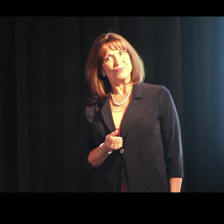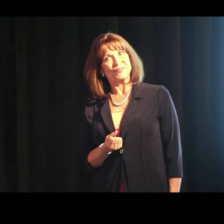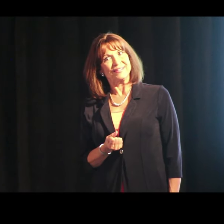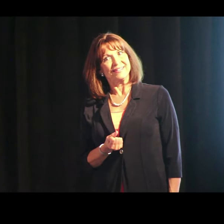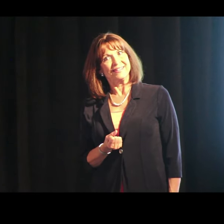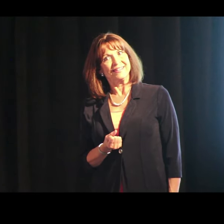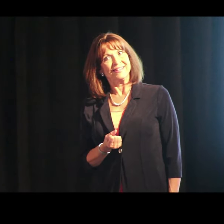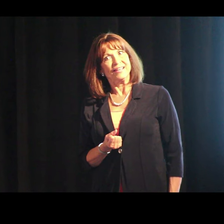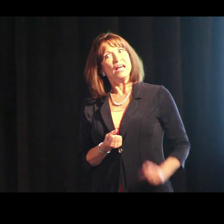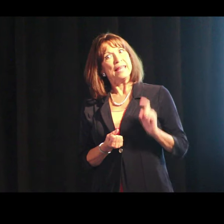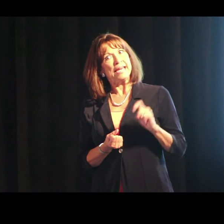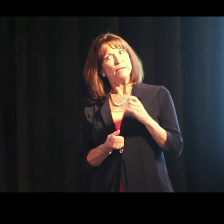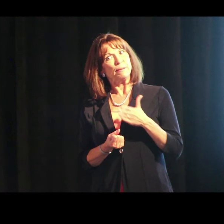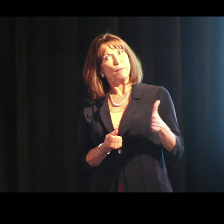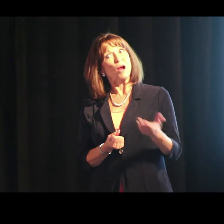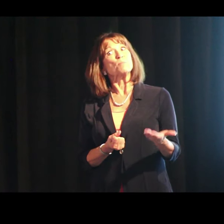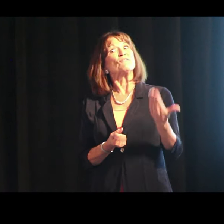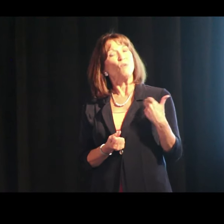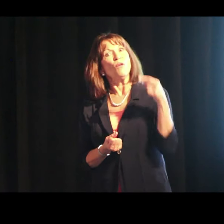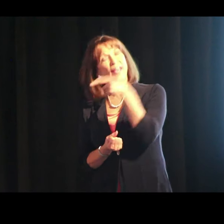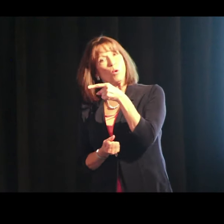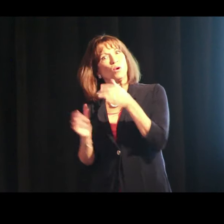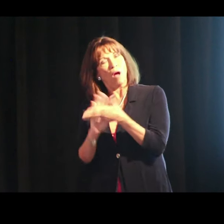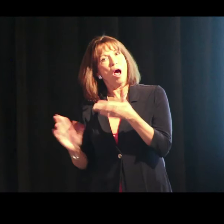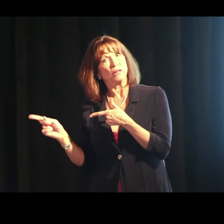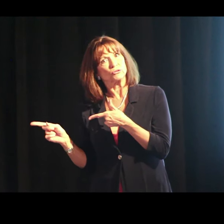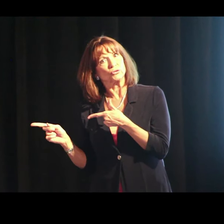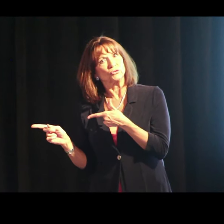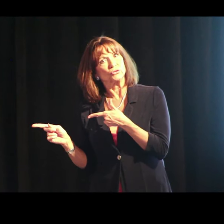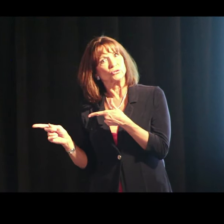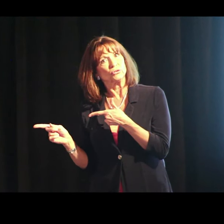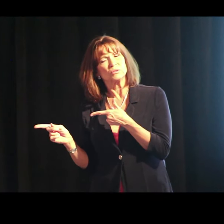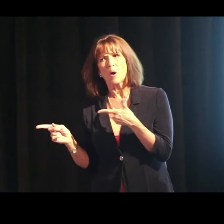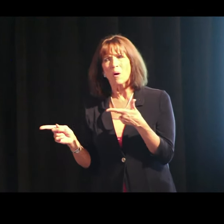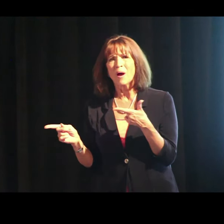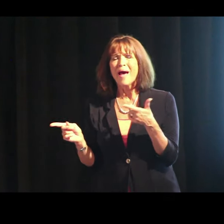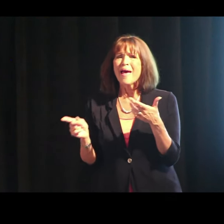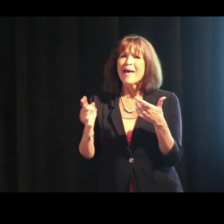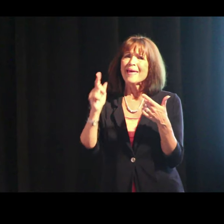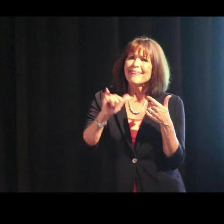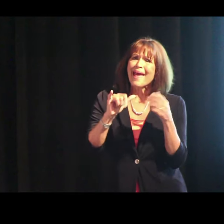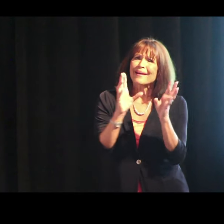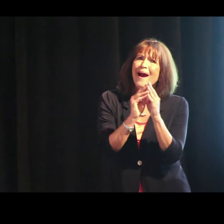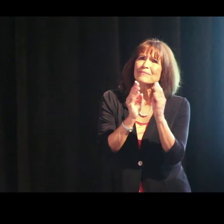when they graduate from high school because they will need it when they go to college. At that conference,